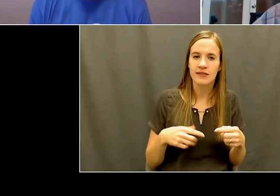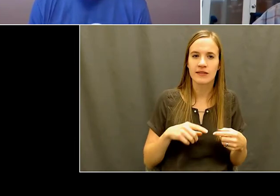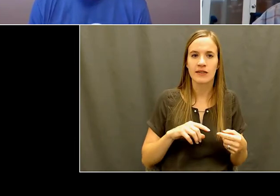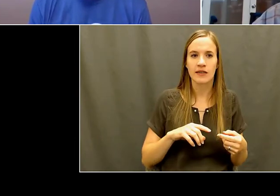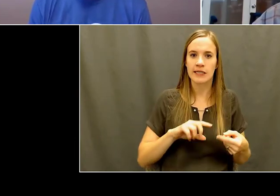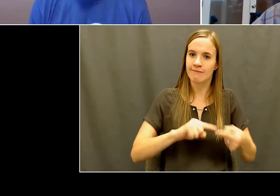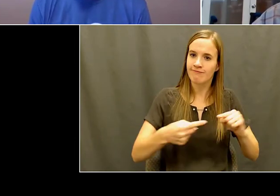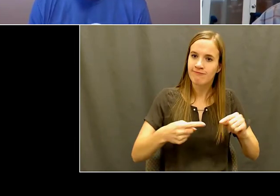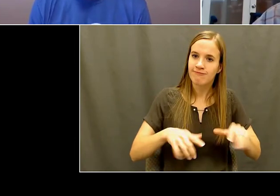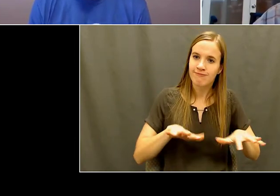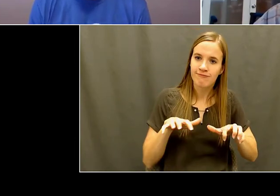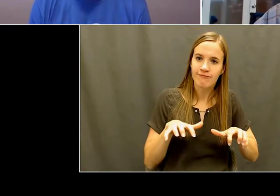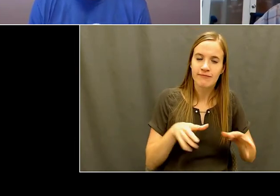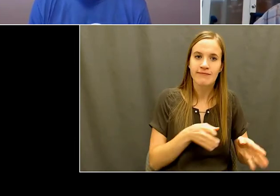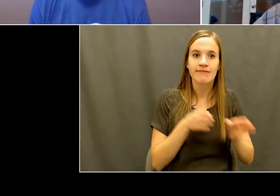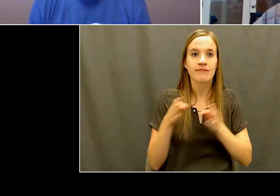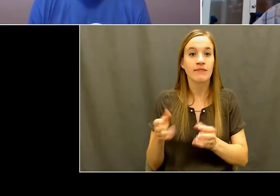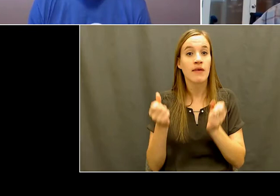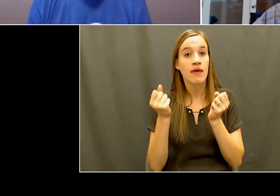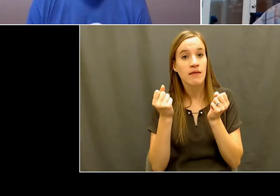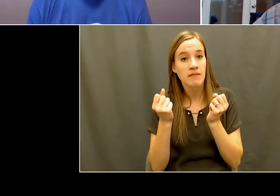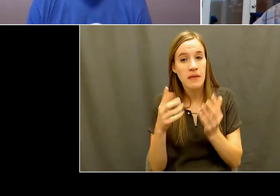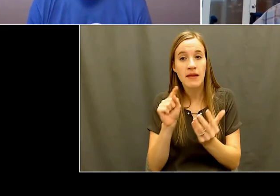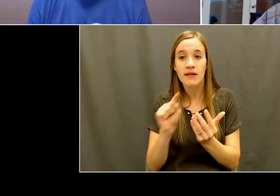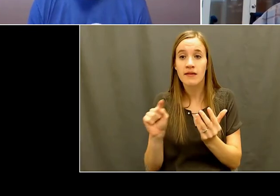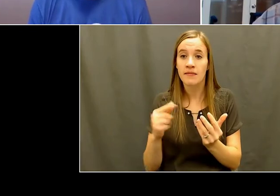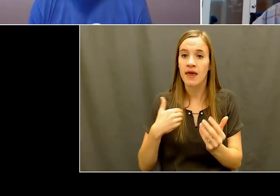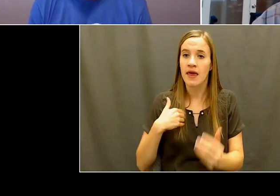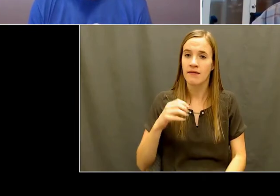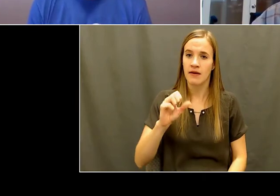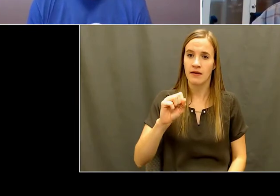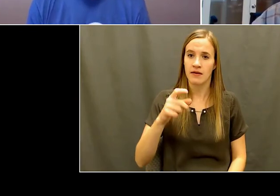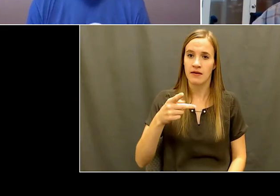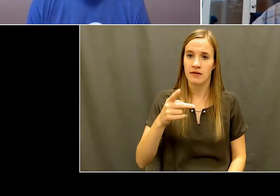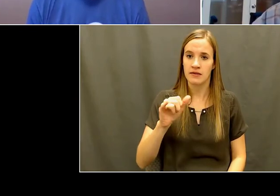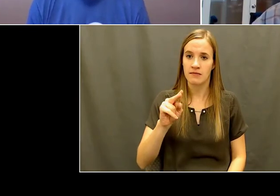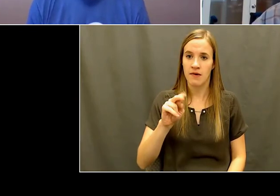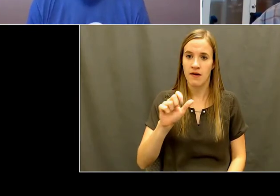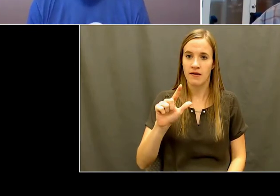cerebral palsy, multiple physical disability things. So